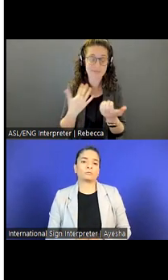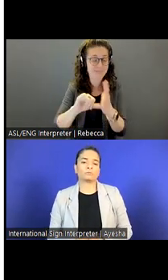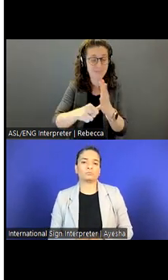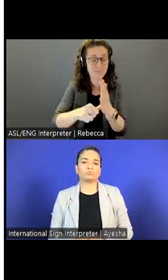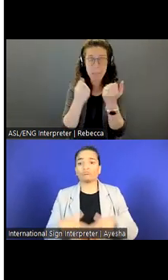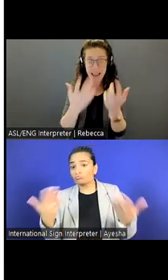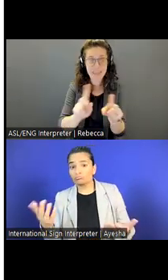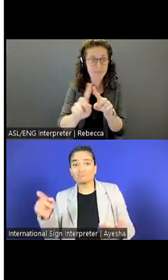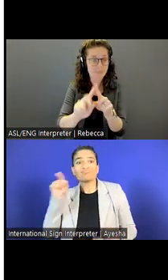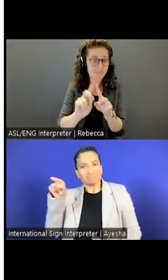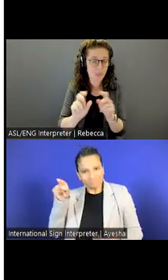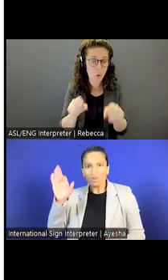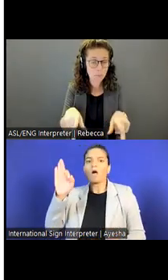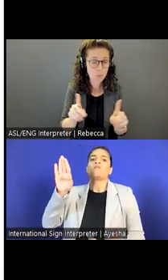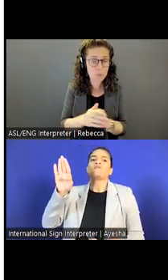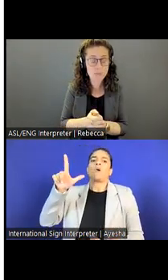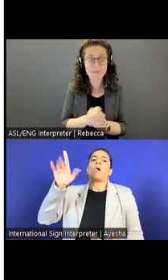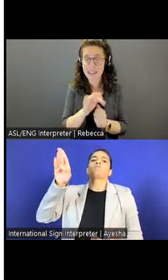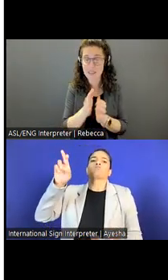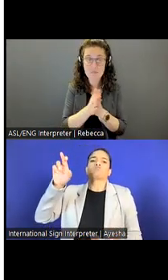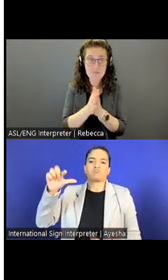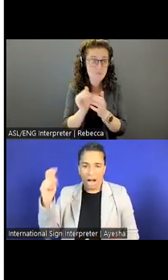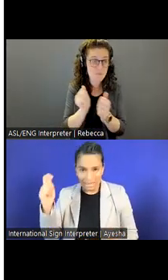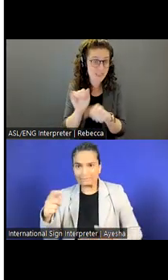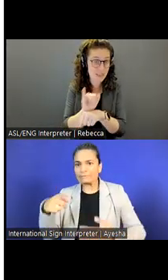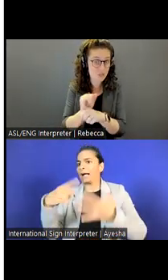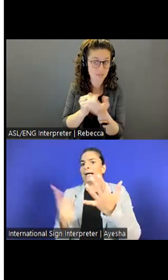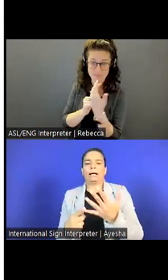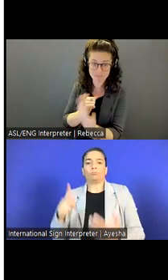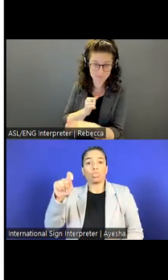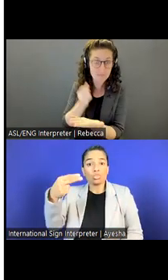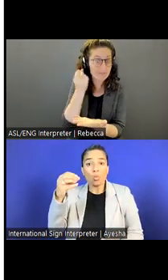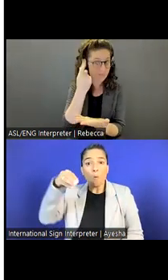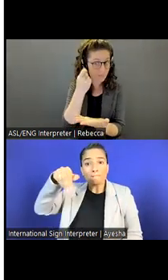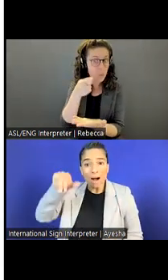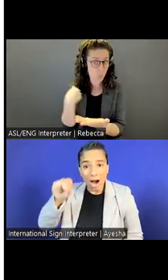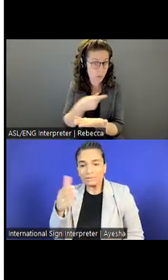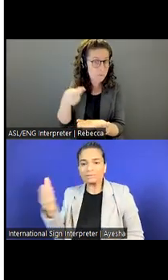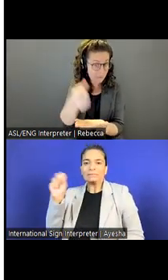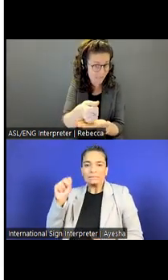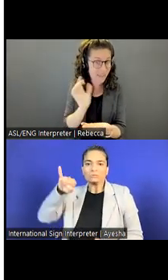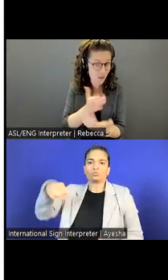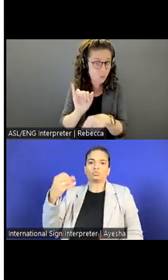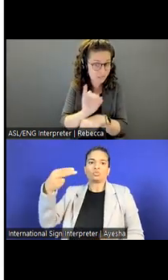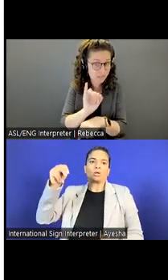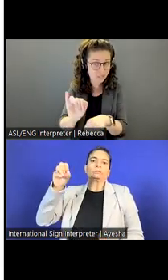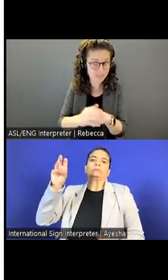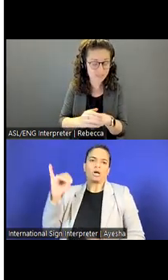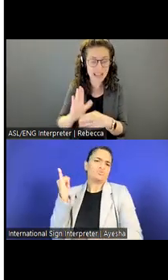If you would like, our internships are paid. I believe in the next slide I'll talk about benefits.